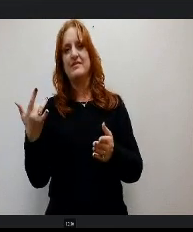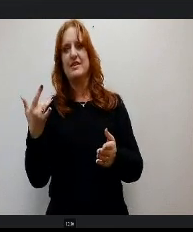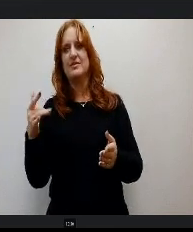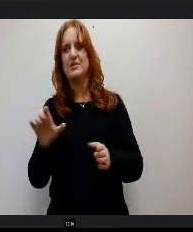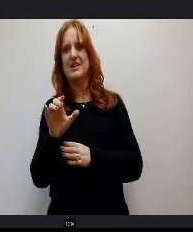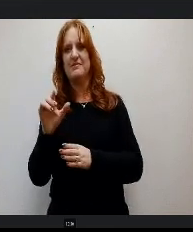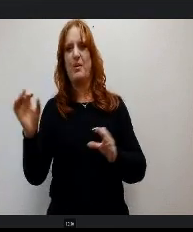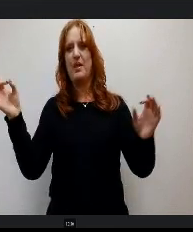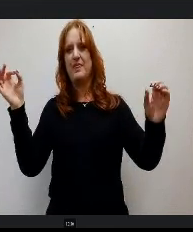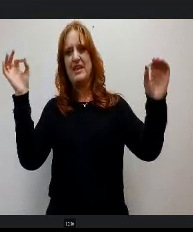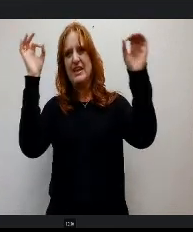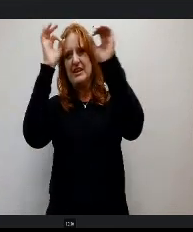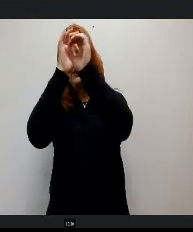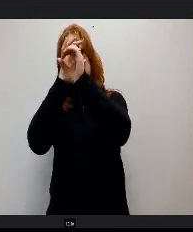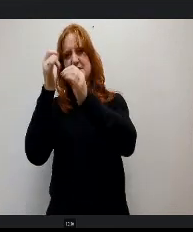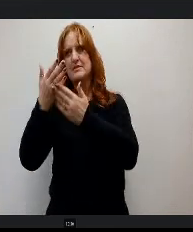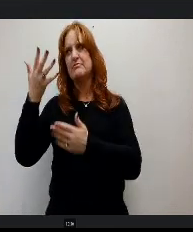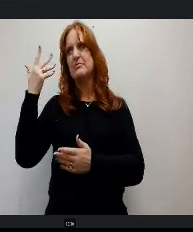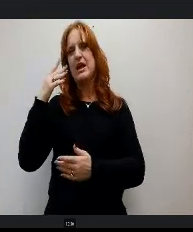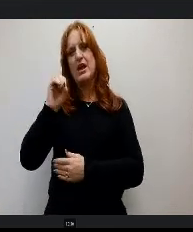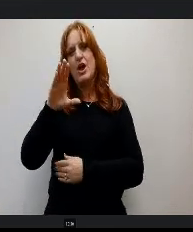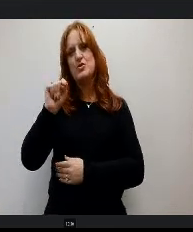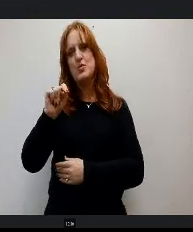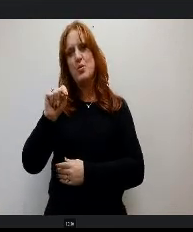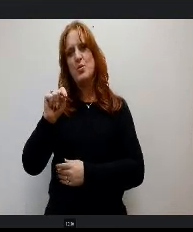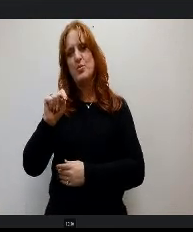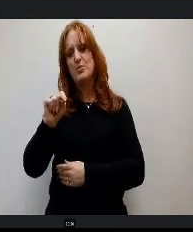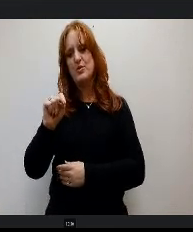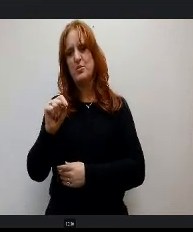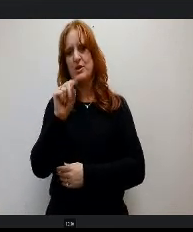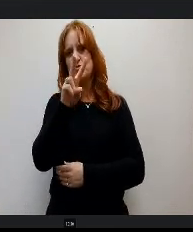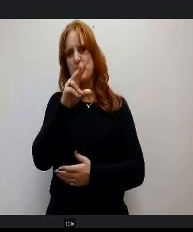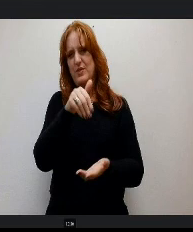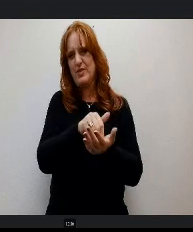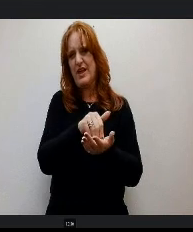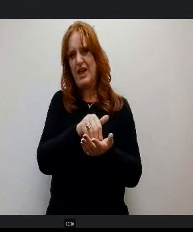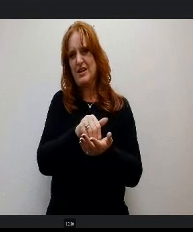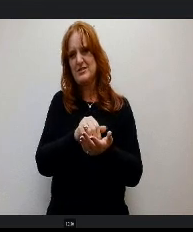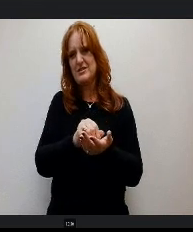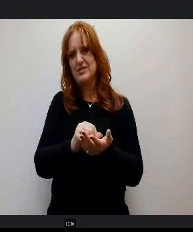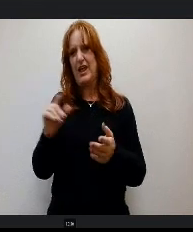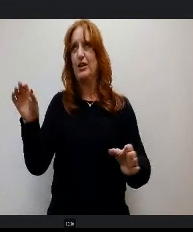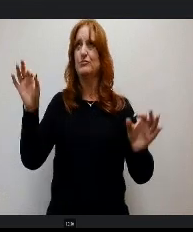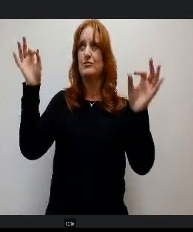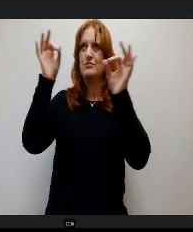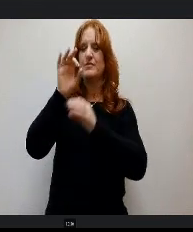in October. We had 2000. Additional solar viewers which we gave away to o District 20 teachers.